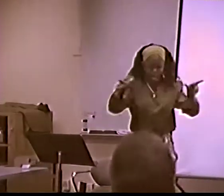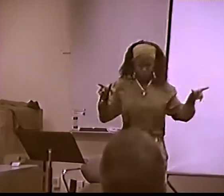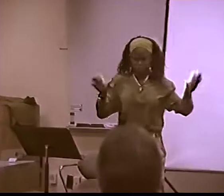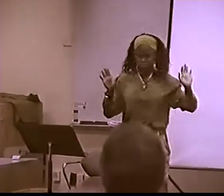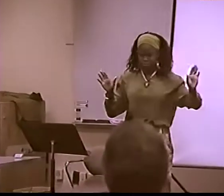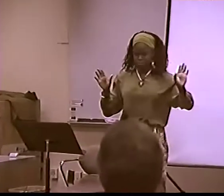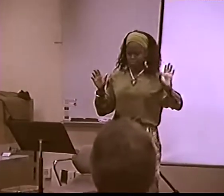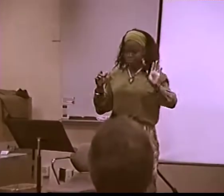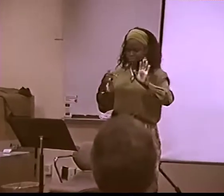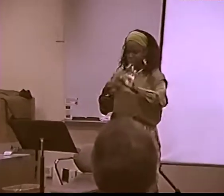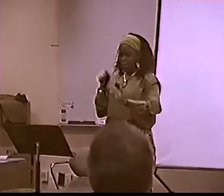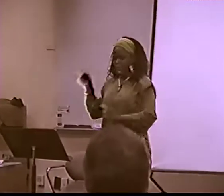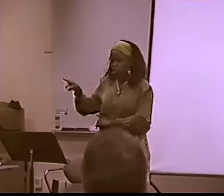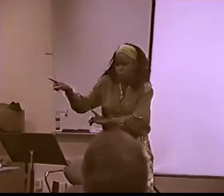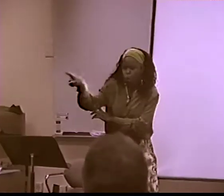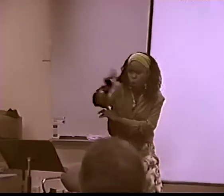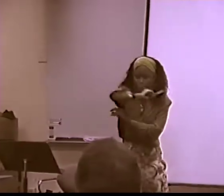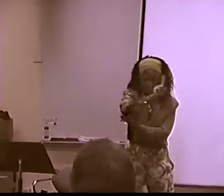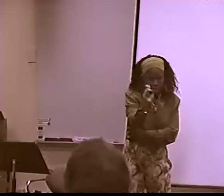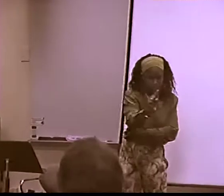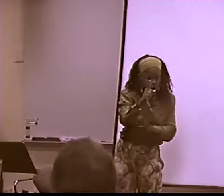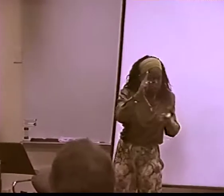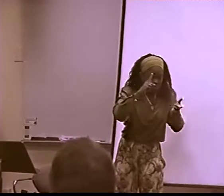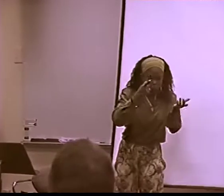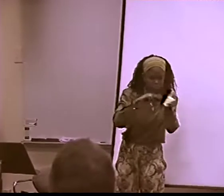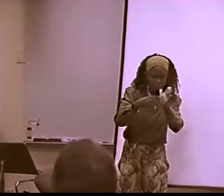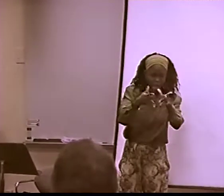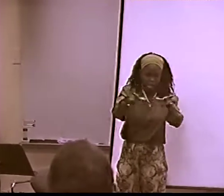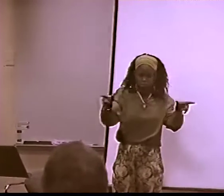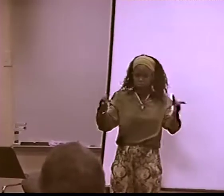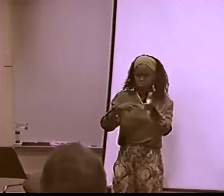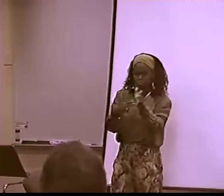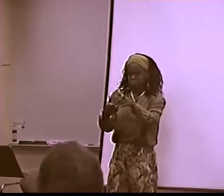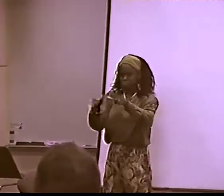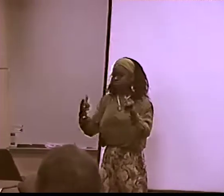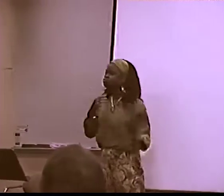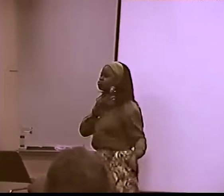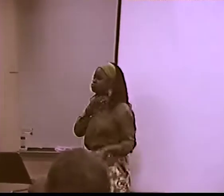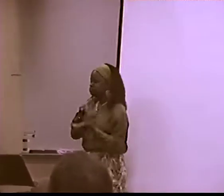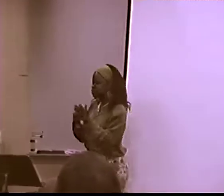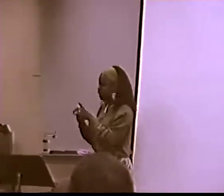NOW... LANGUAGE IS SOMETHING I WANT TO KNOW.